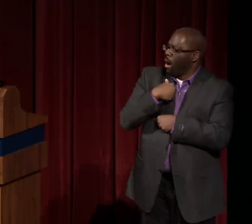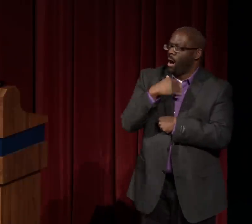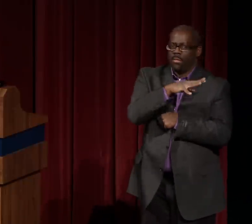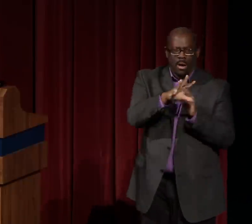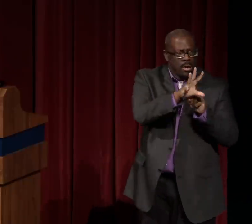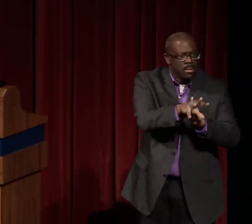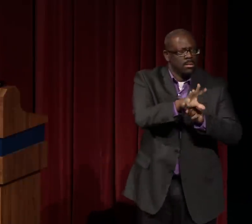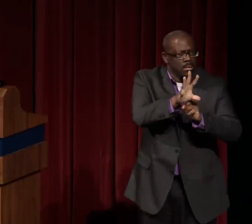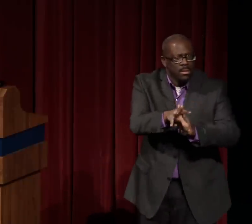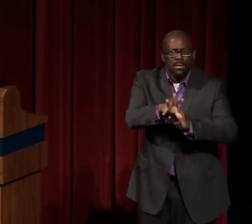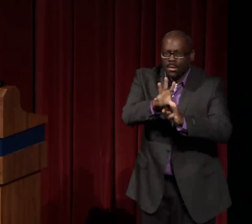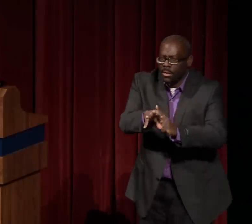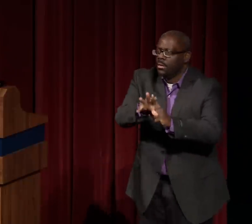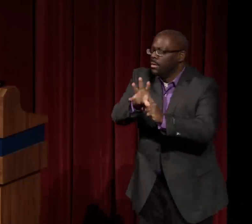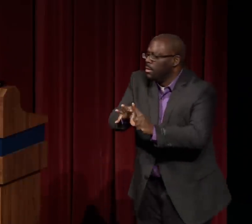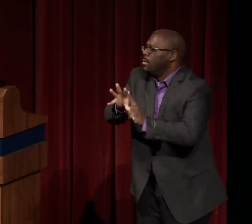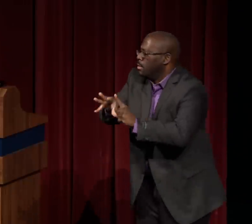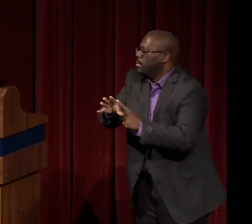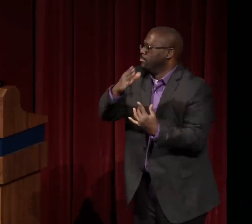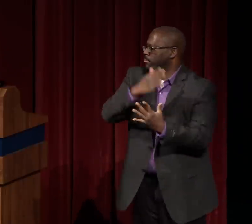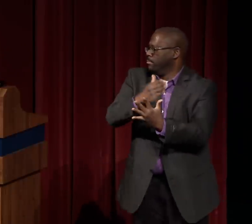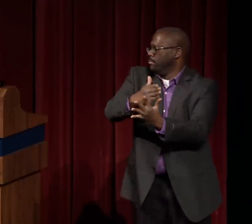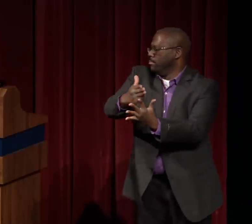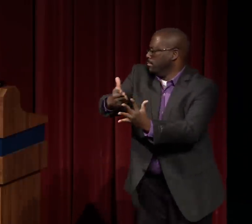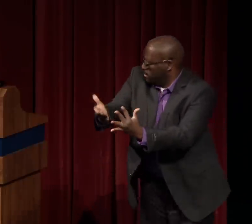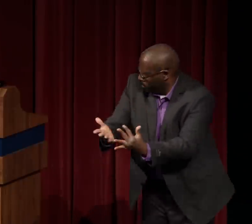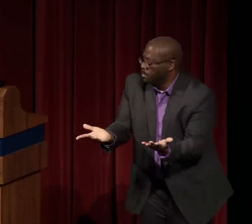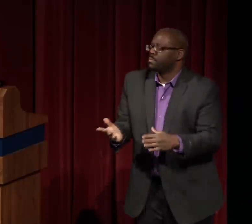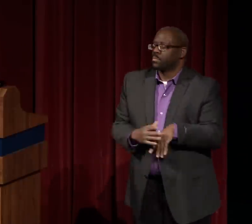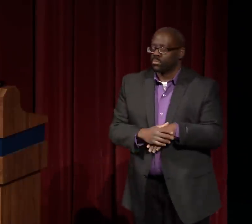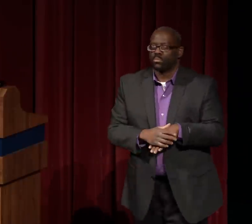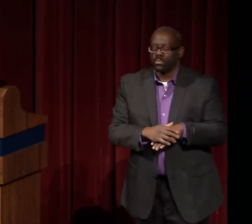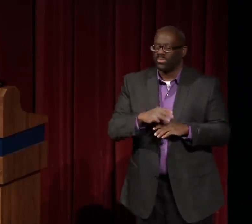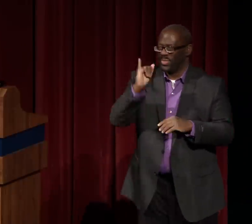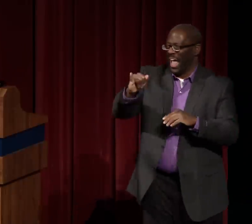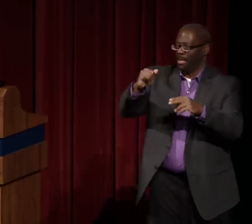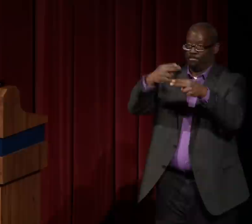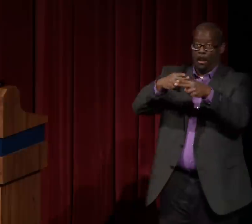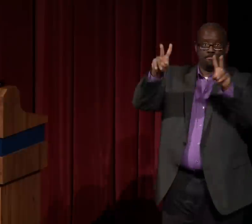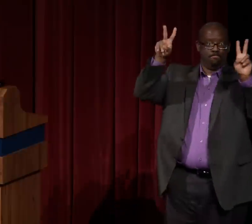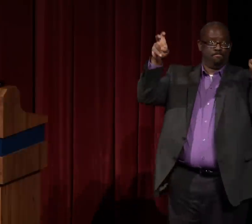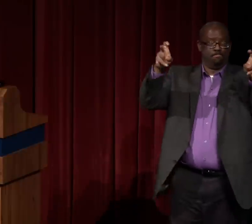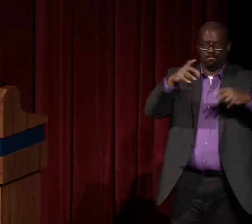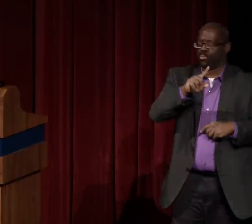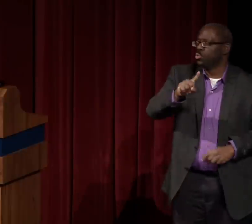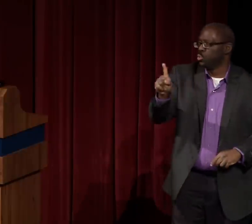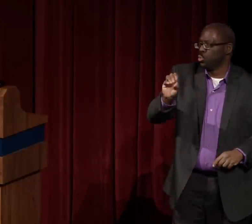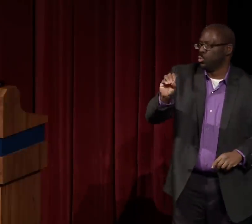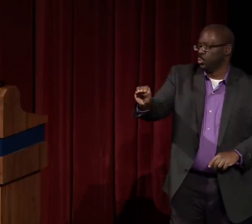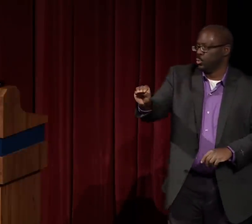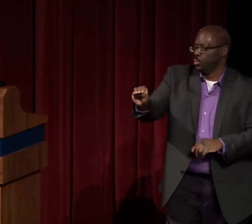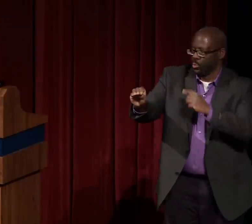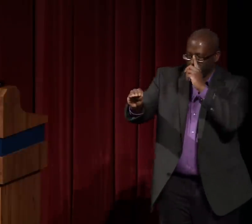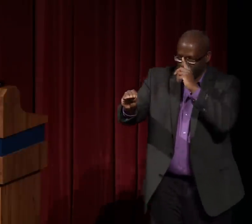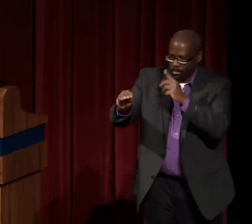much like the Public Broadcasting System. And so they were filming the lives of different people within that area or that city.